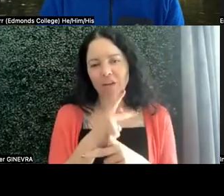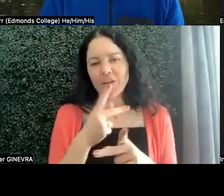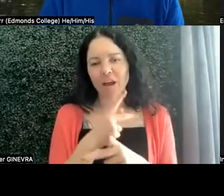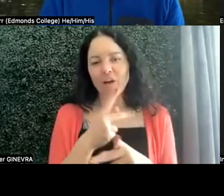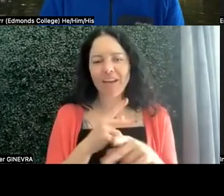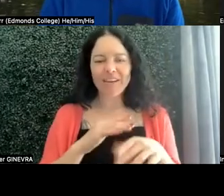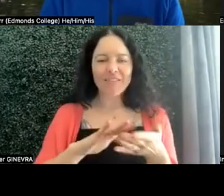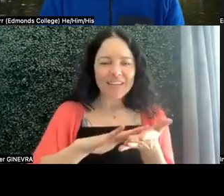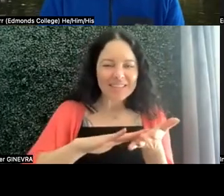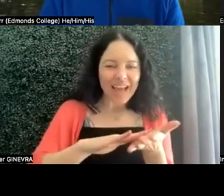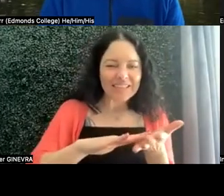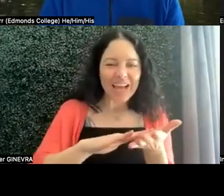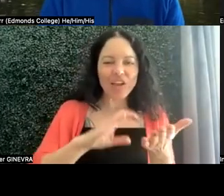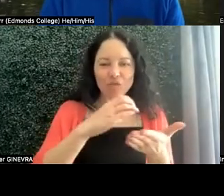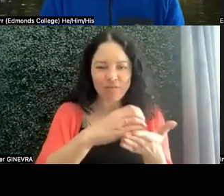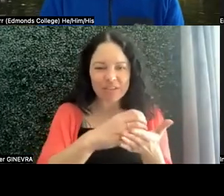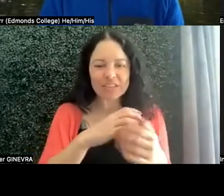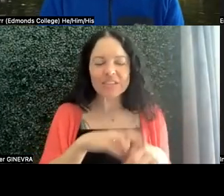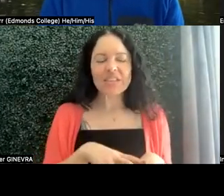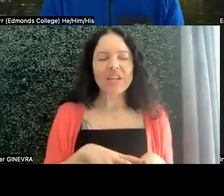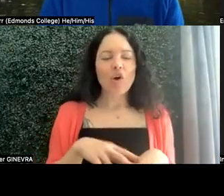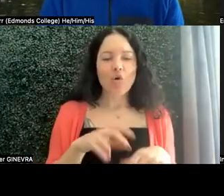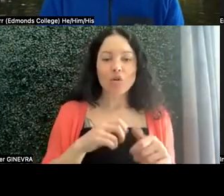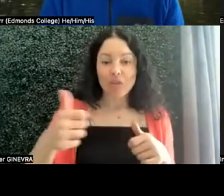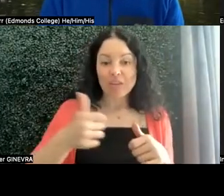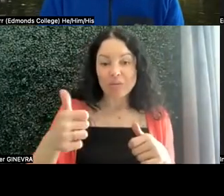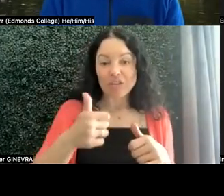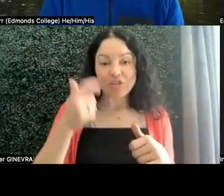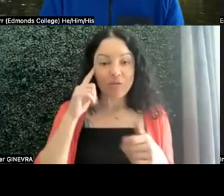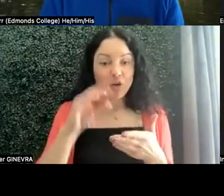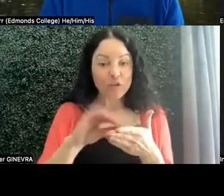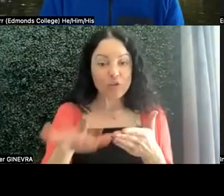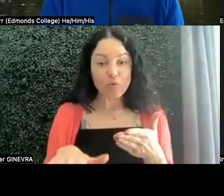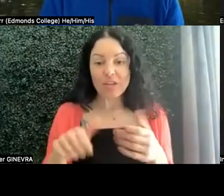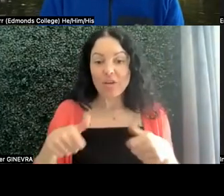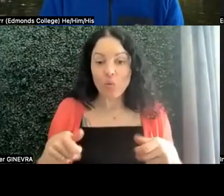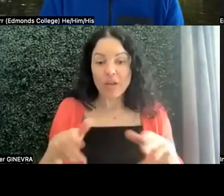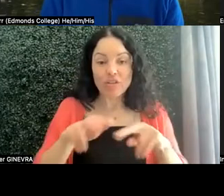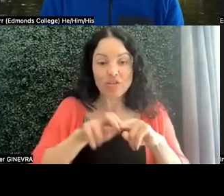They'll know how to help figure out transportation for a student in a chair. They'll-- yeah.